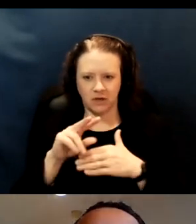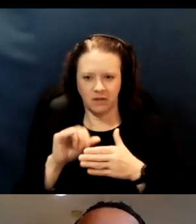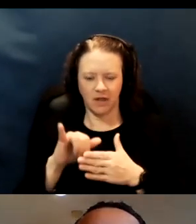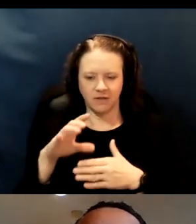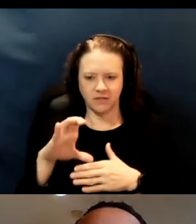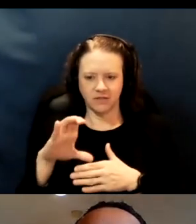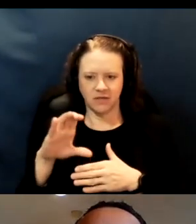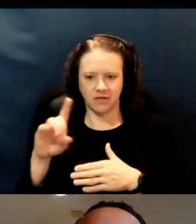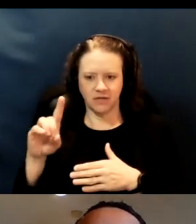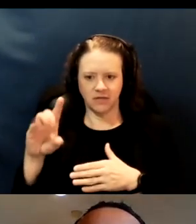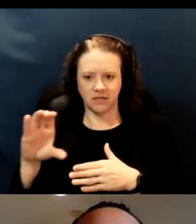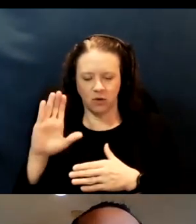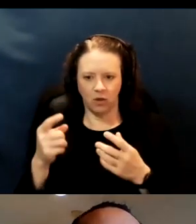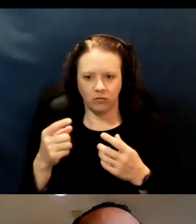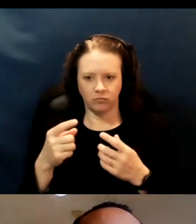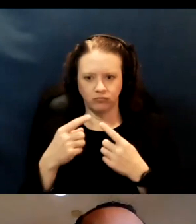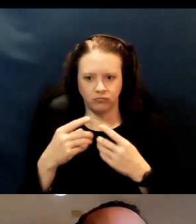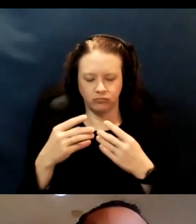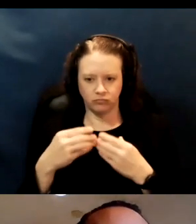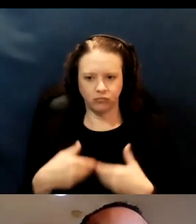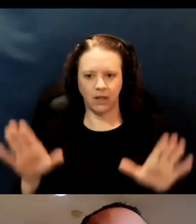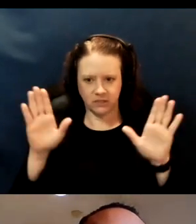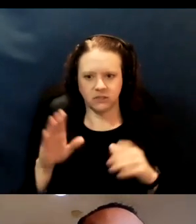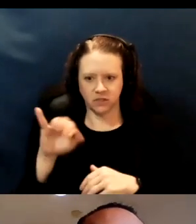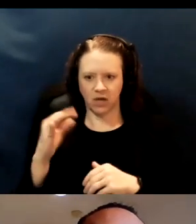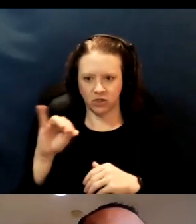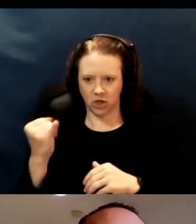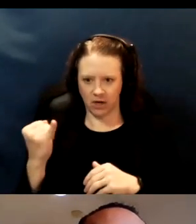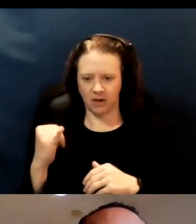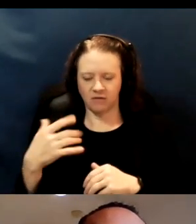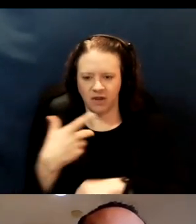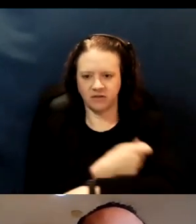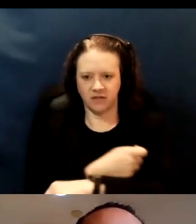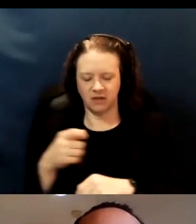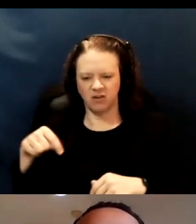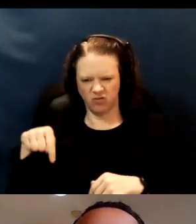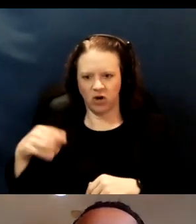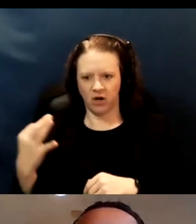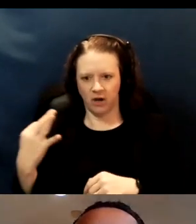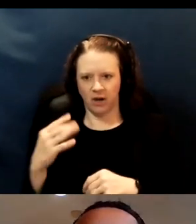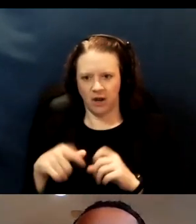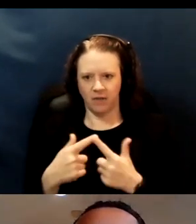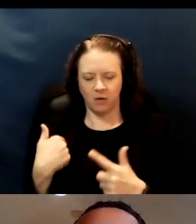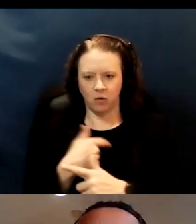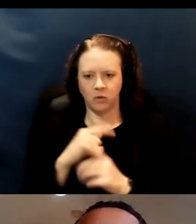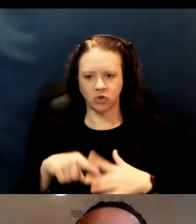this coming Friday. In which case we will start in-home vaccinations the following Monday.